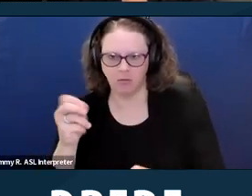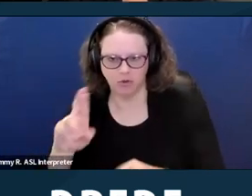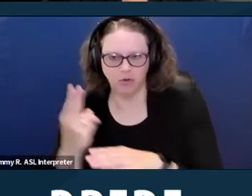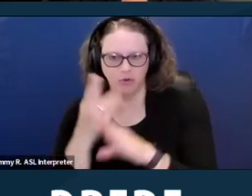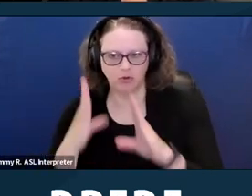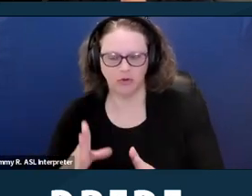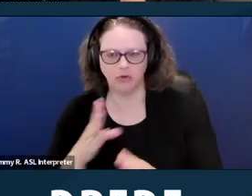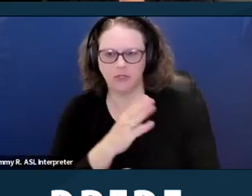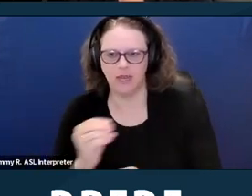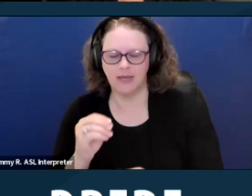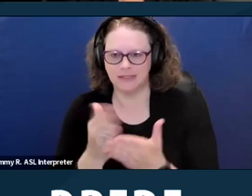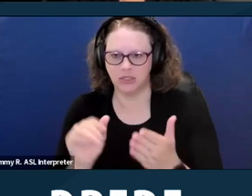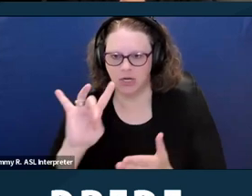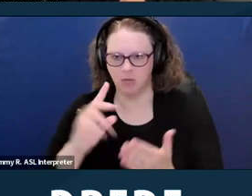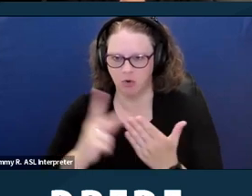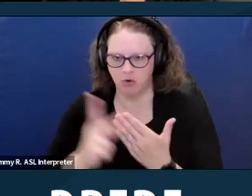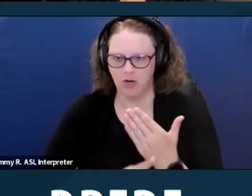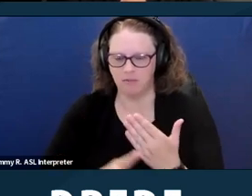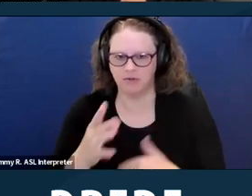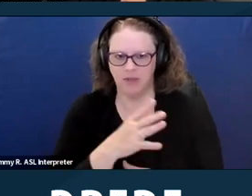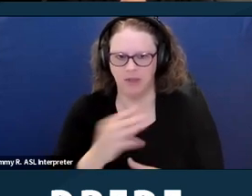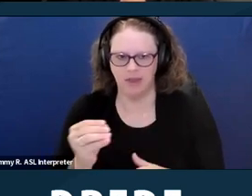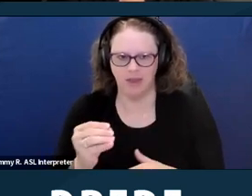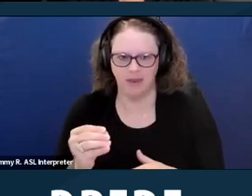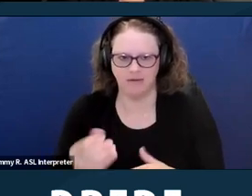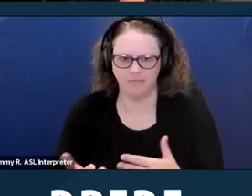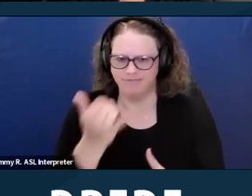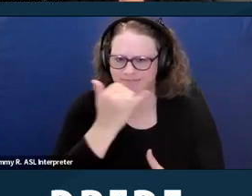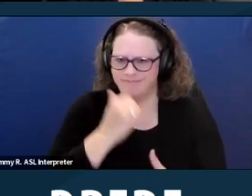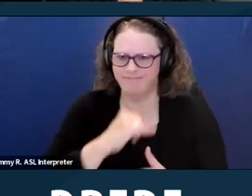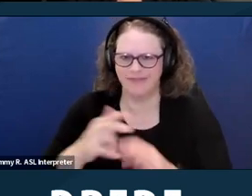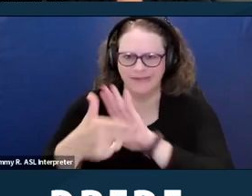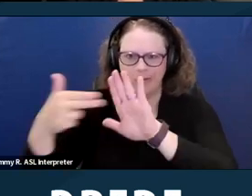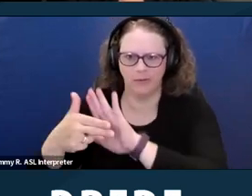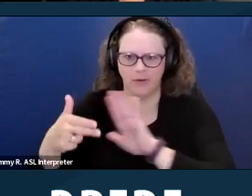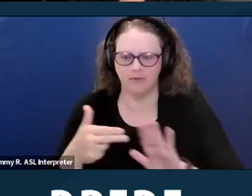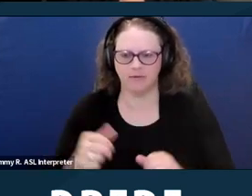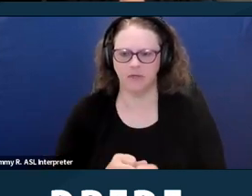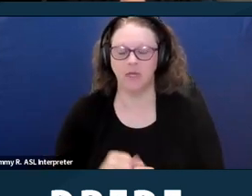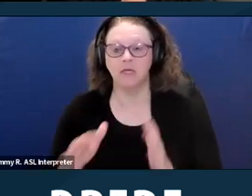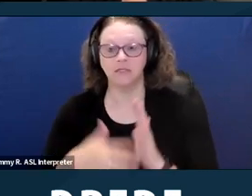For example, people have ideas that folks who are on Section Eight don't want to work